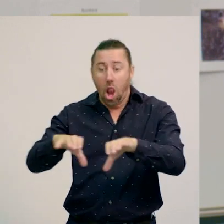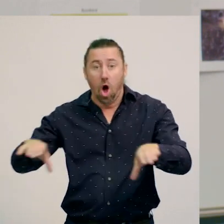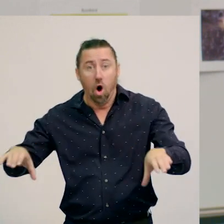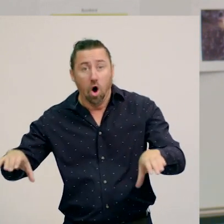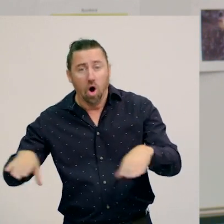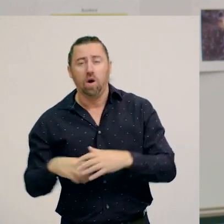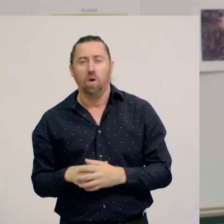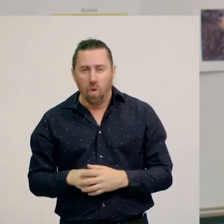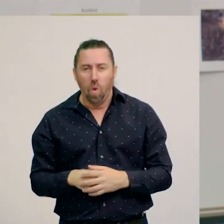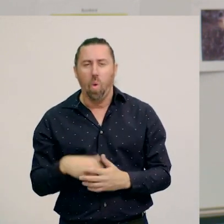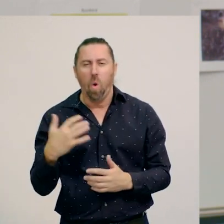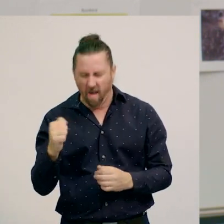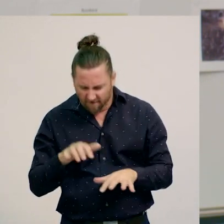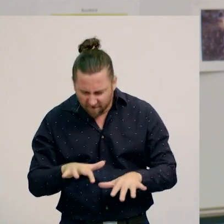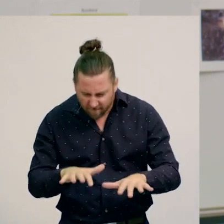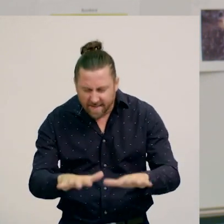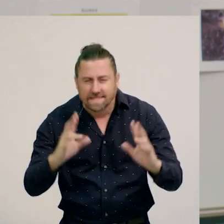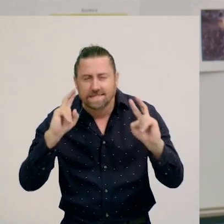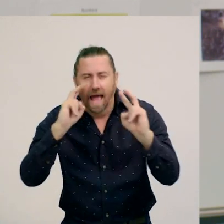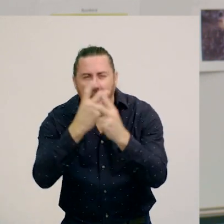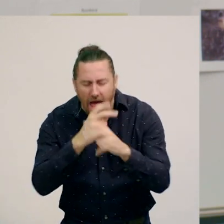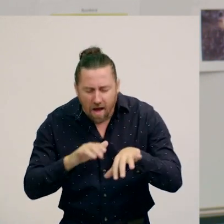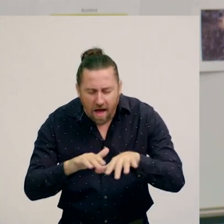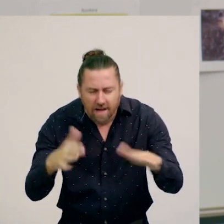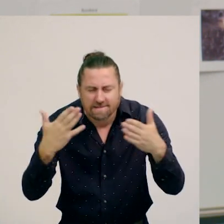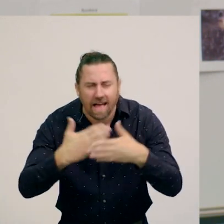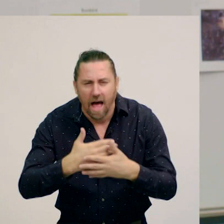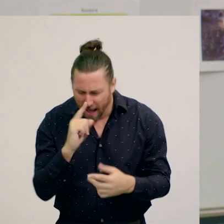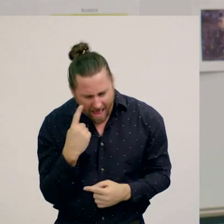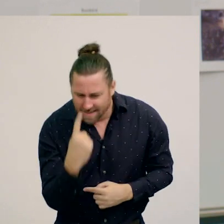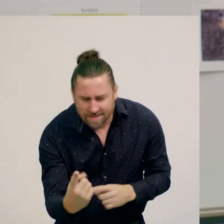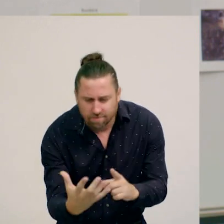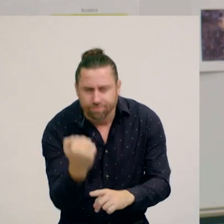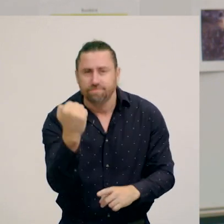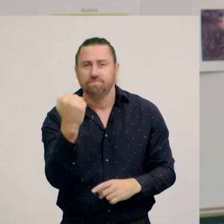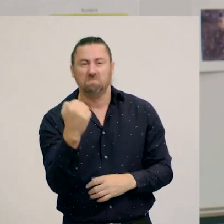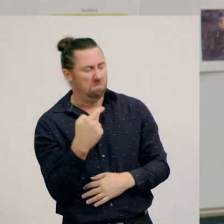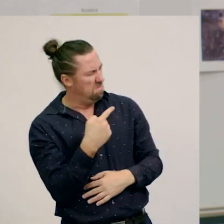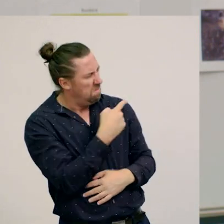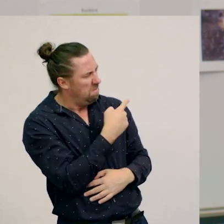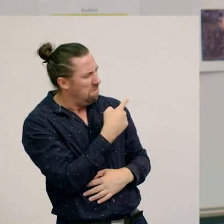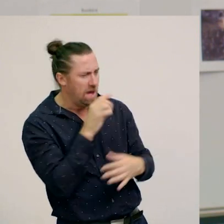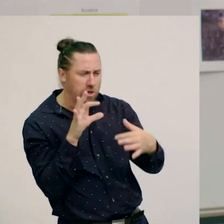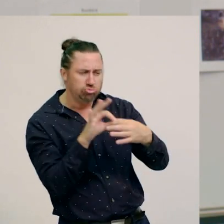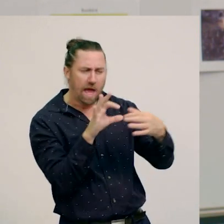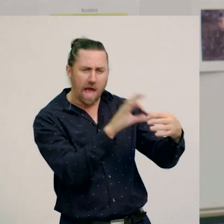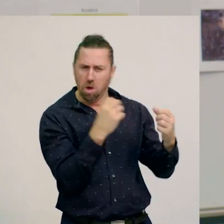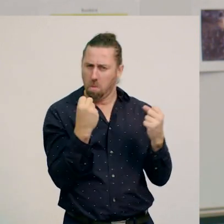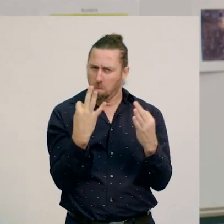or are hidden on the dark forest floor. We don’t have any decomposers shown in our chains of relationships,